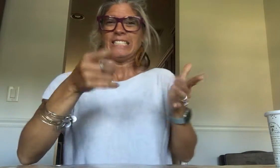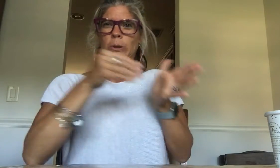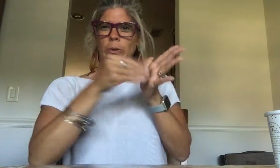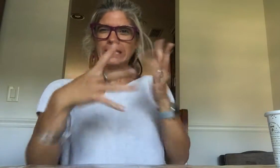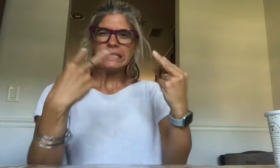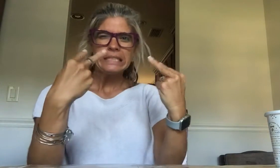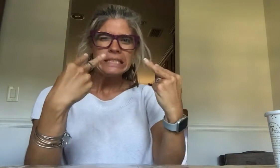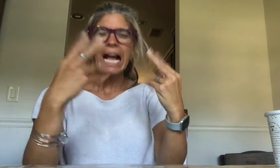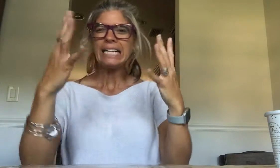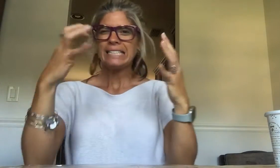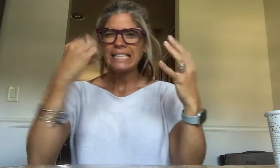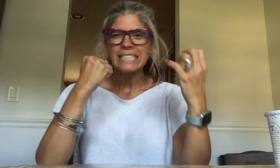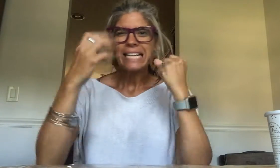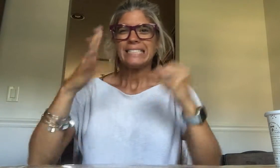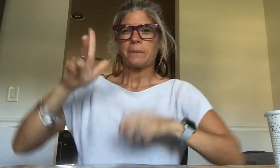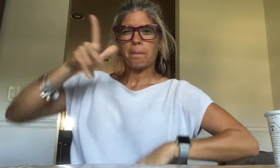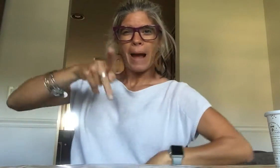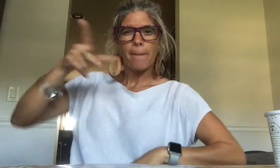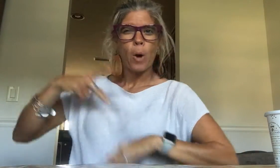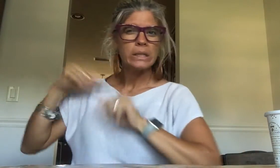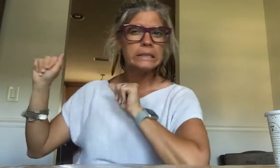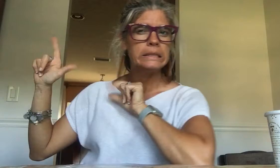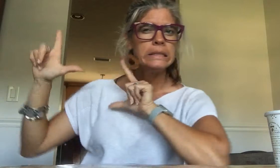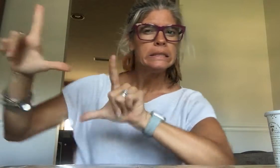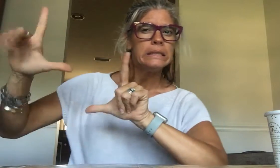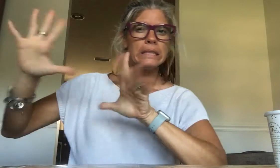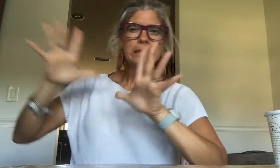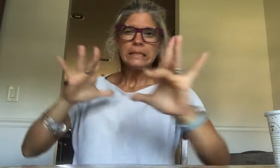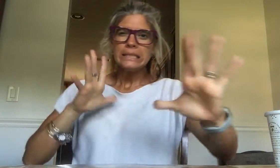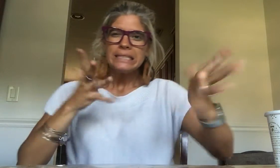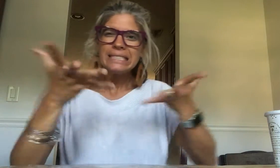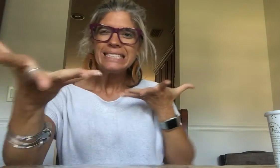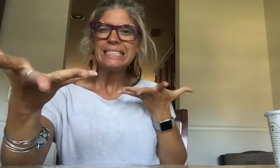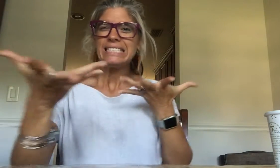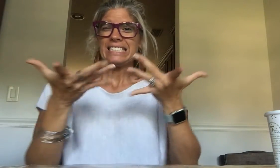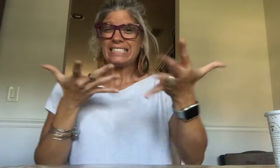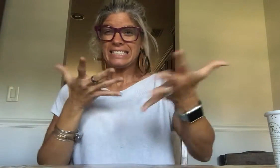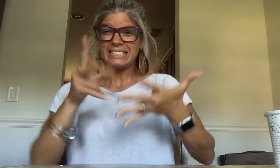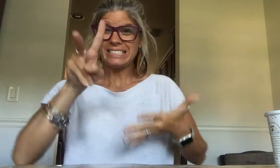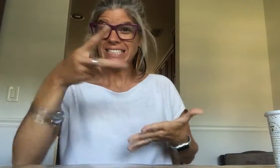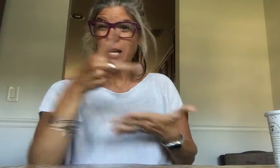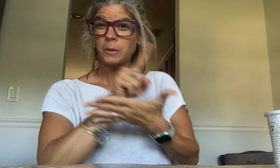The students watched me intently, caught on with powerpoint slides It wasn't fluid but we were interacting...